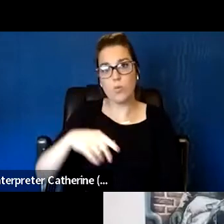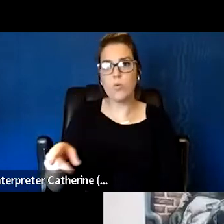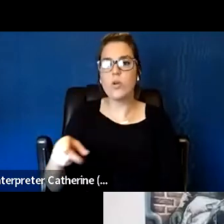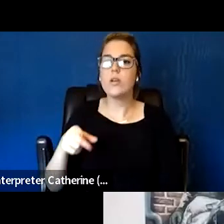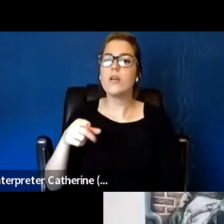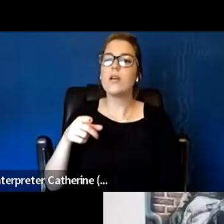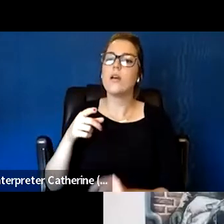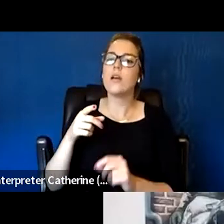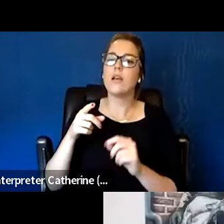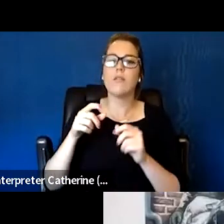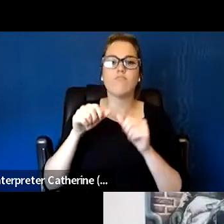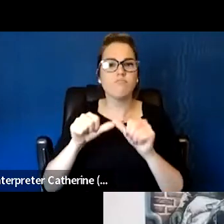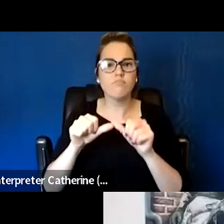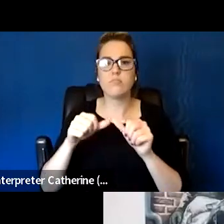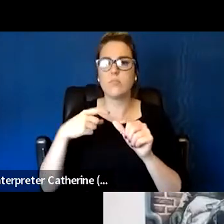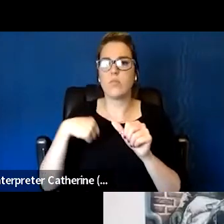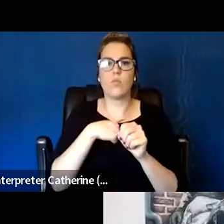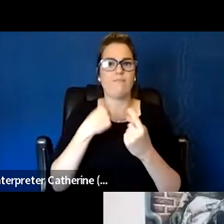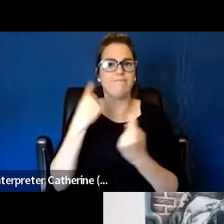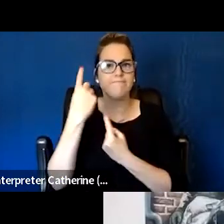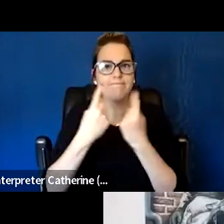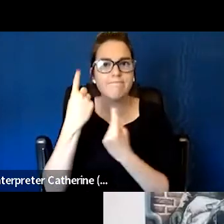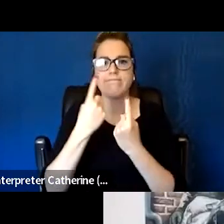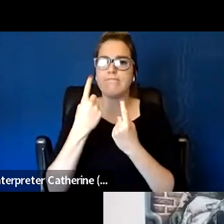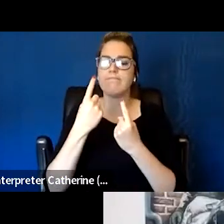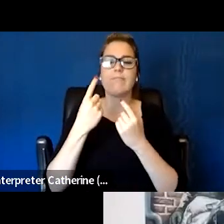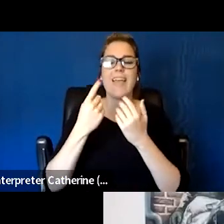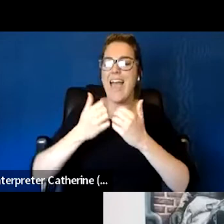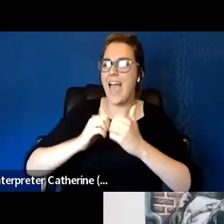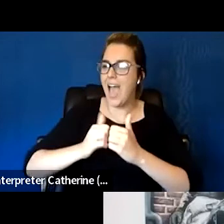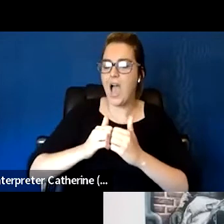and thought about in relation to how an organization space